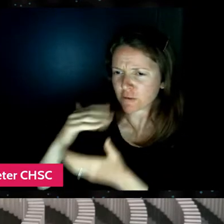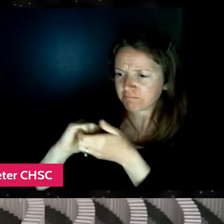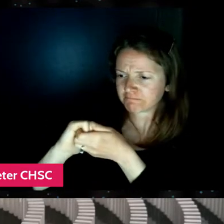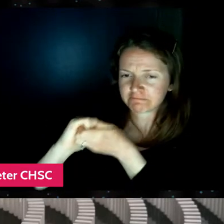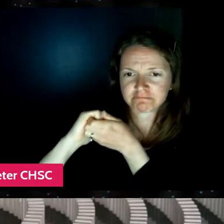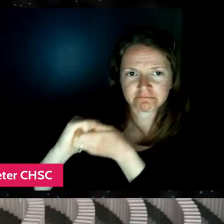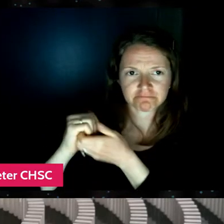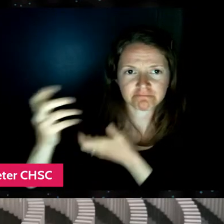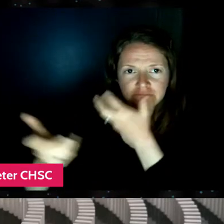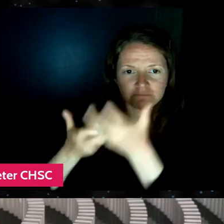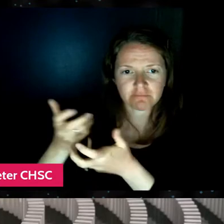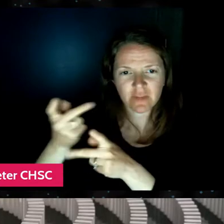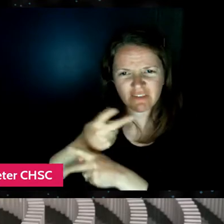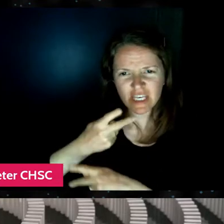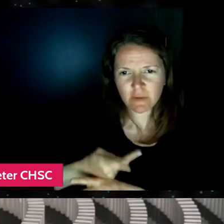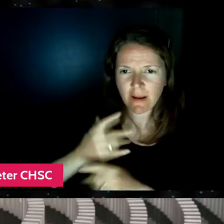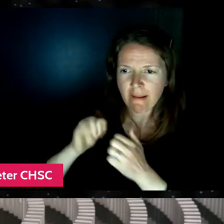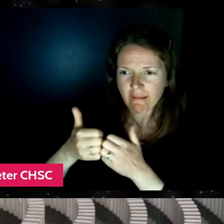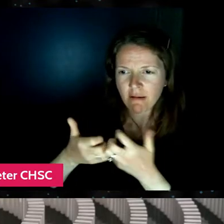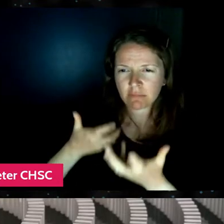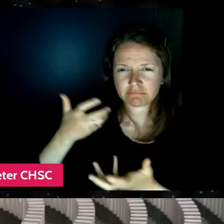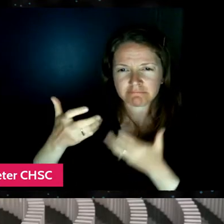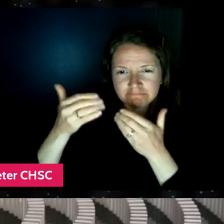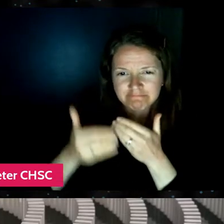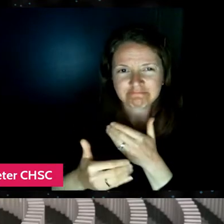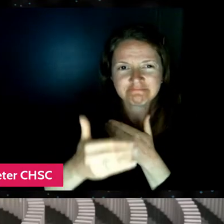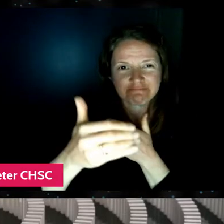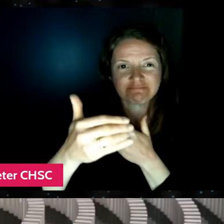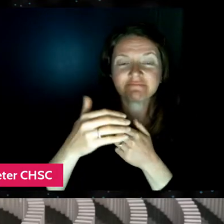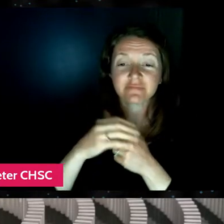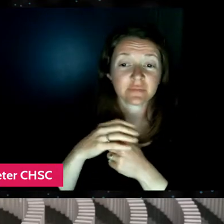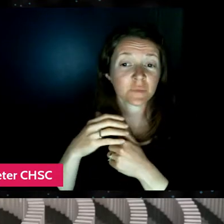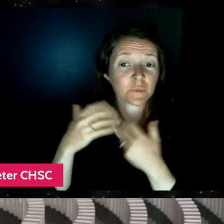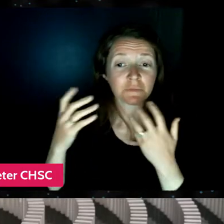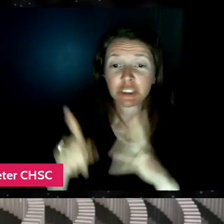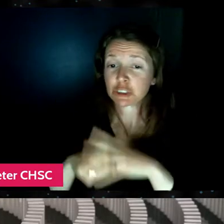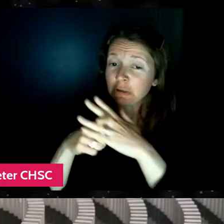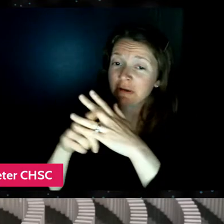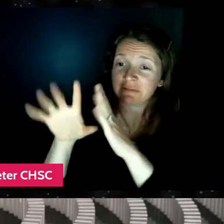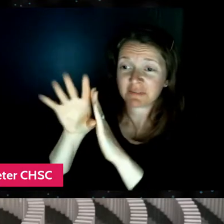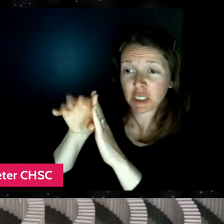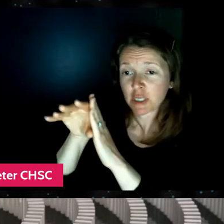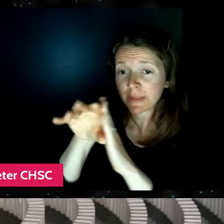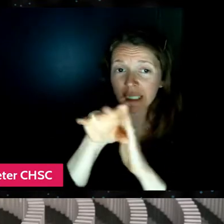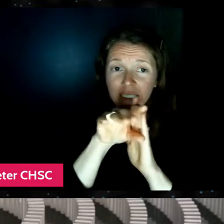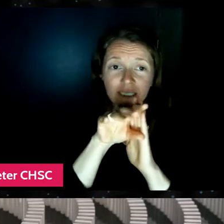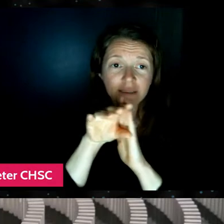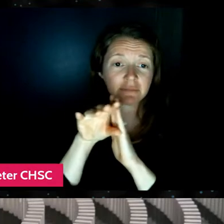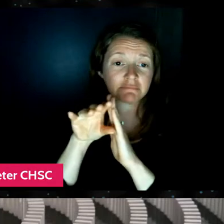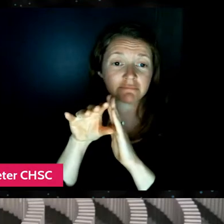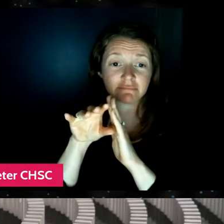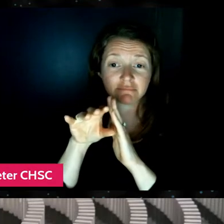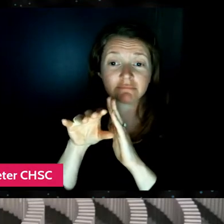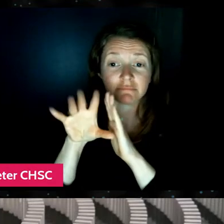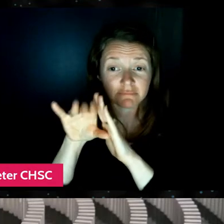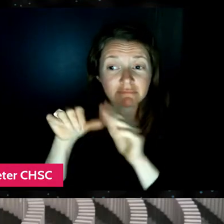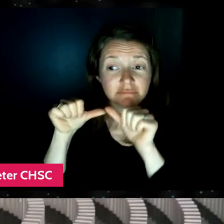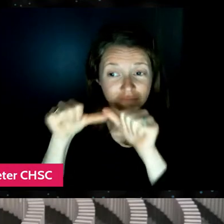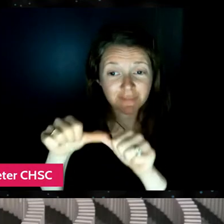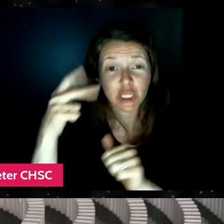to sort of crack the code a little bit. And we just started filming and we filmed for three years. Wow.